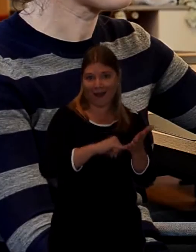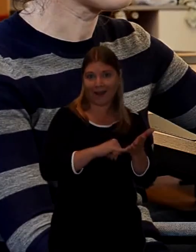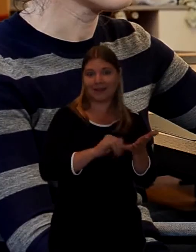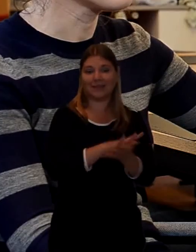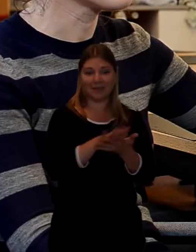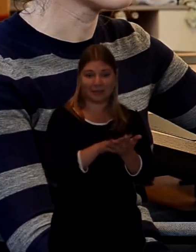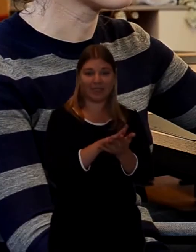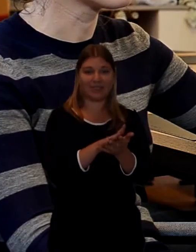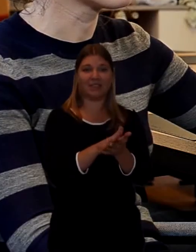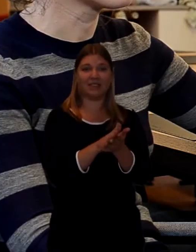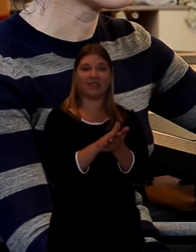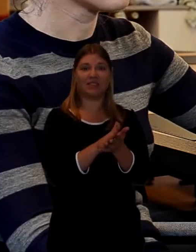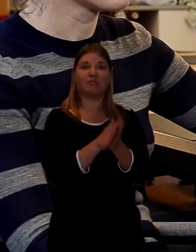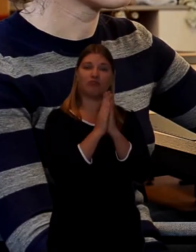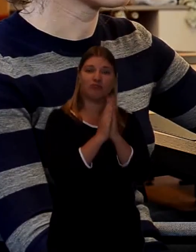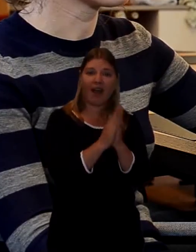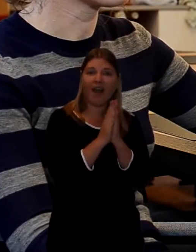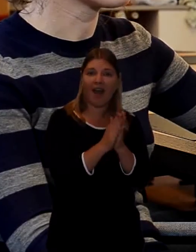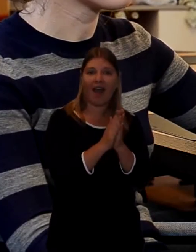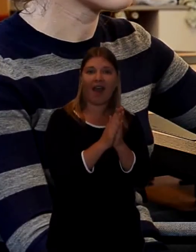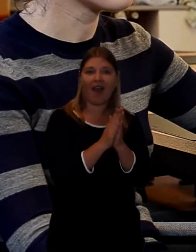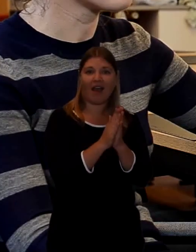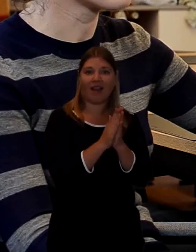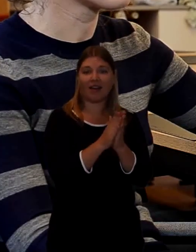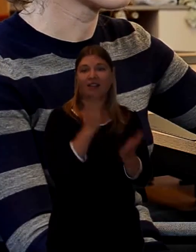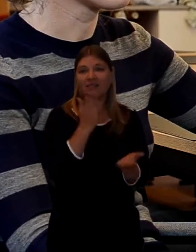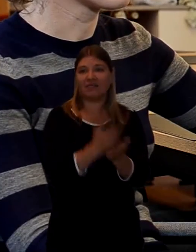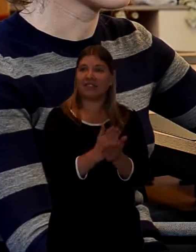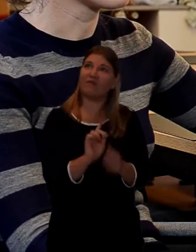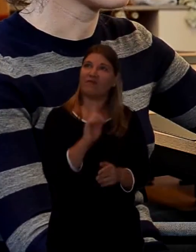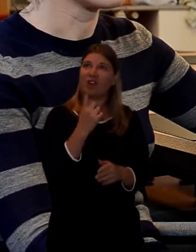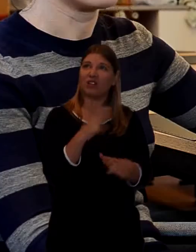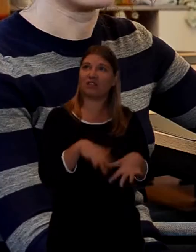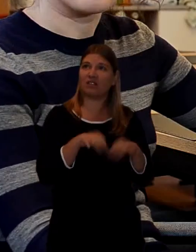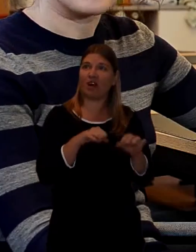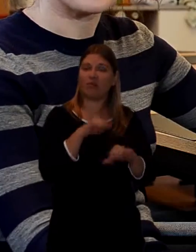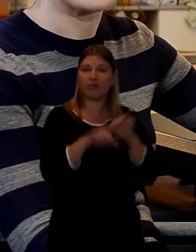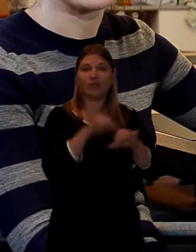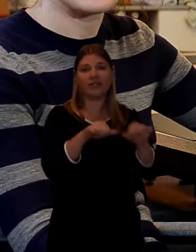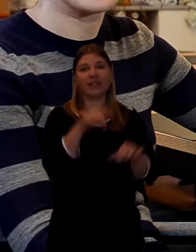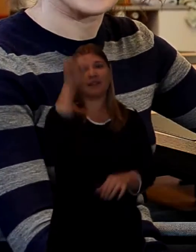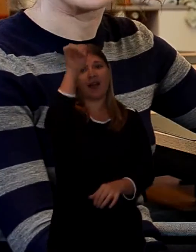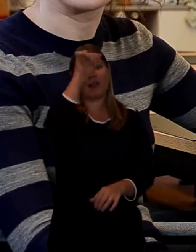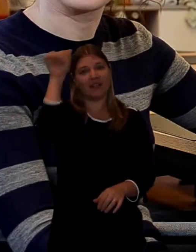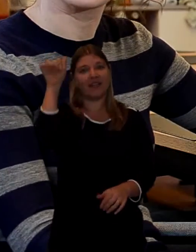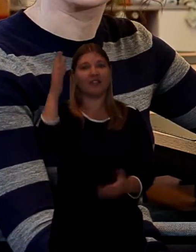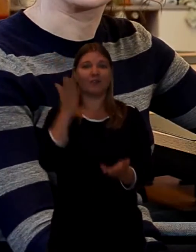that's the the first process of death in the Catholic tradition I suppose it's the last chance for the person to